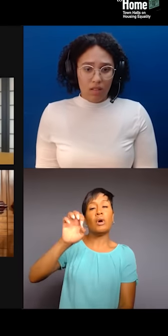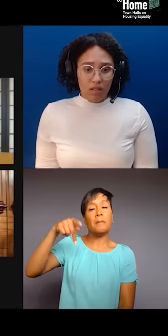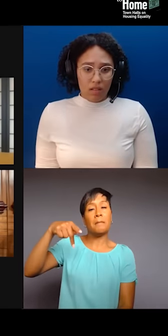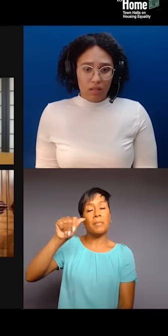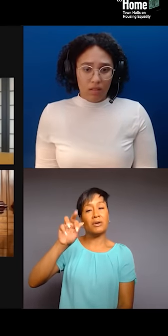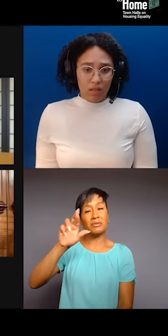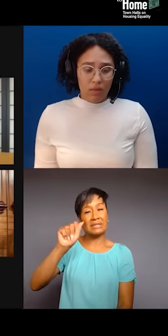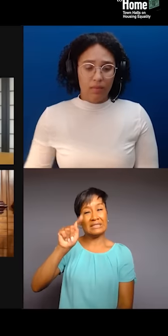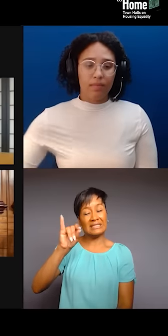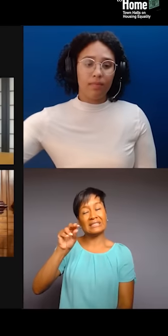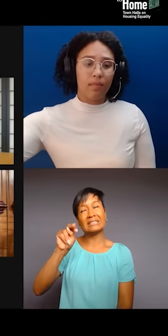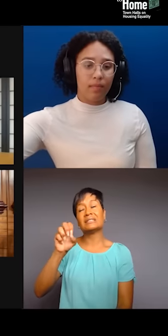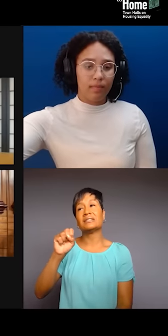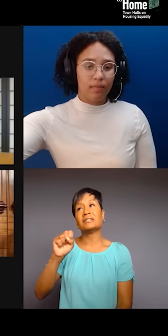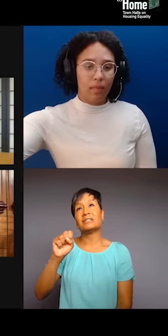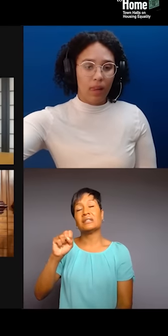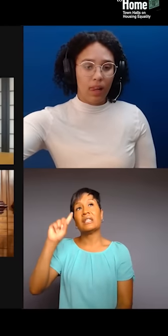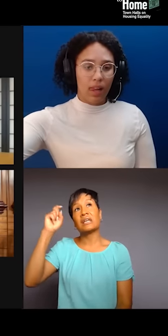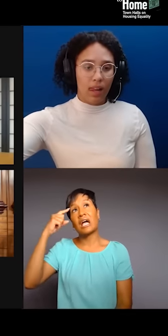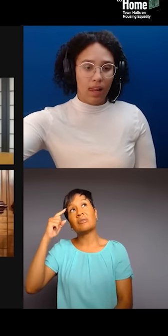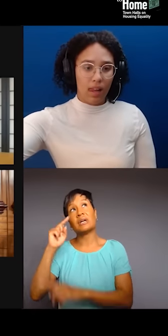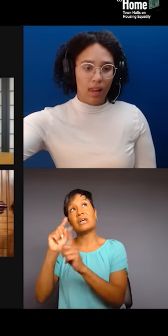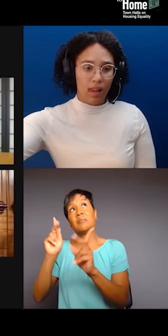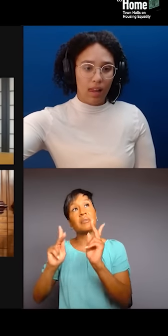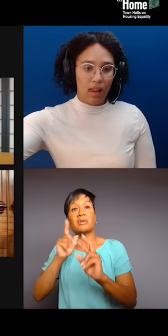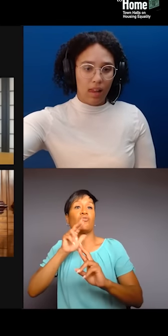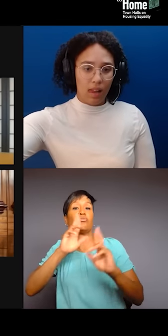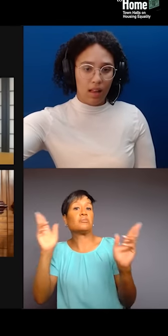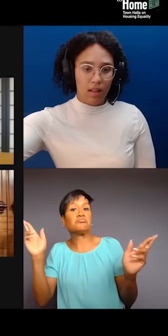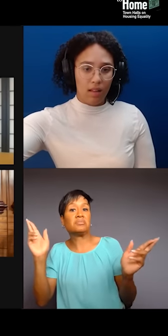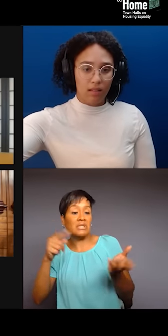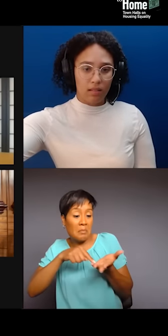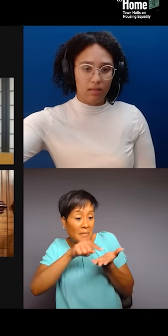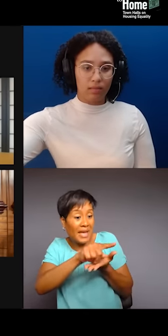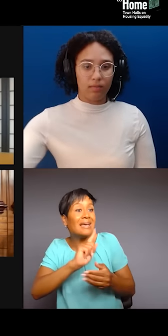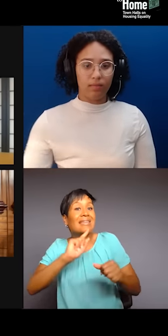that is actually what it is gonna cost to give us actual reparations.